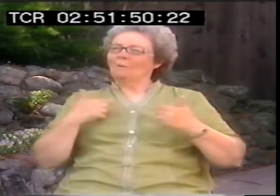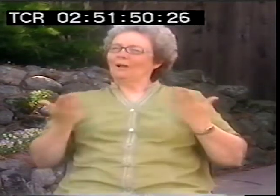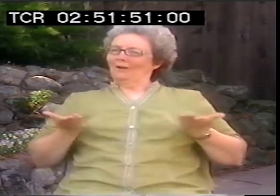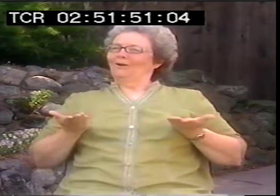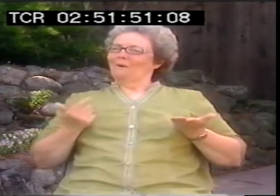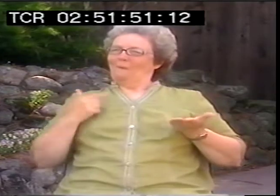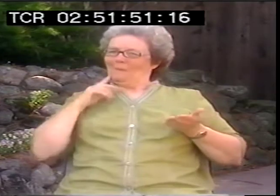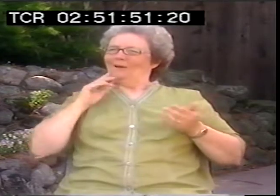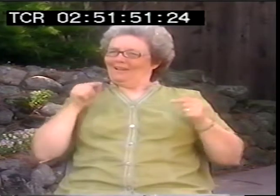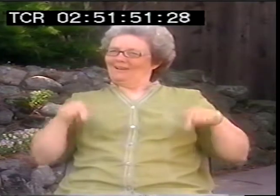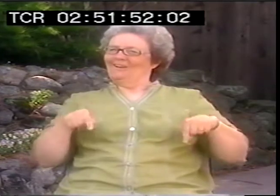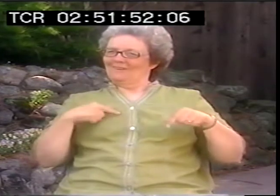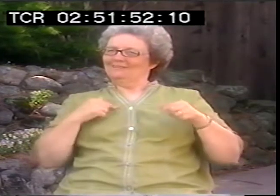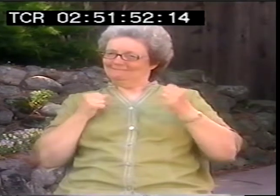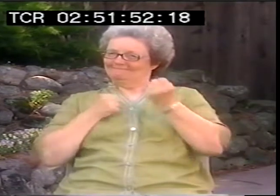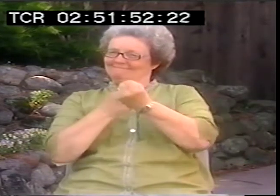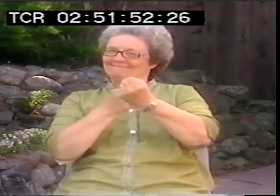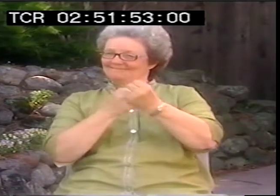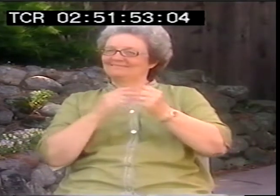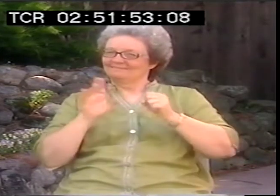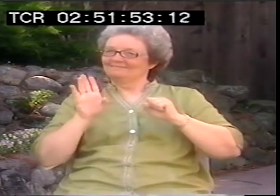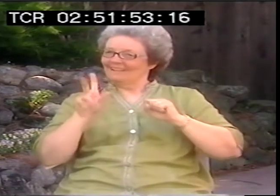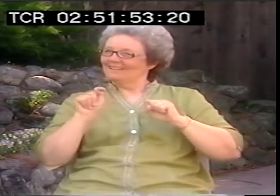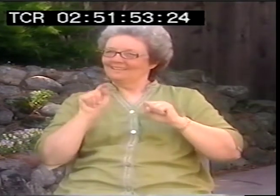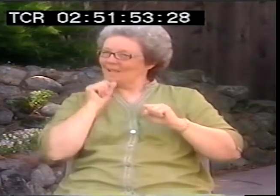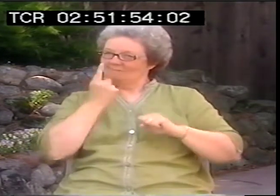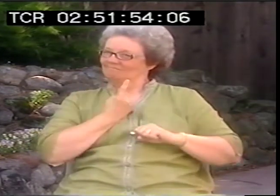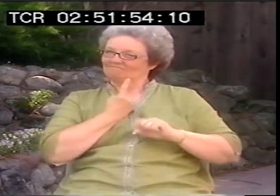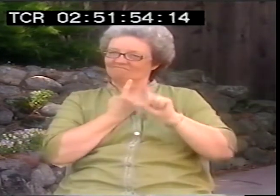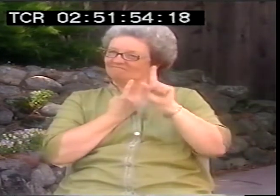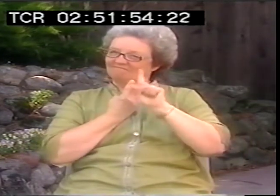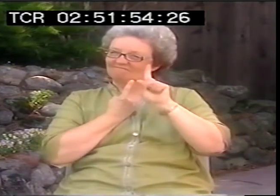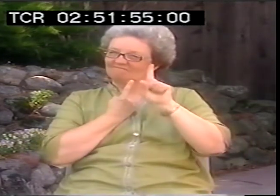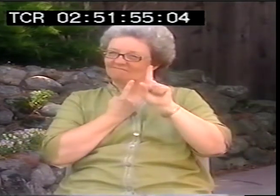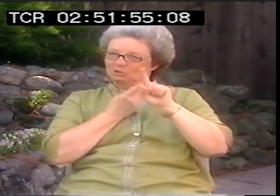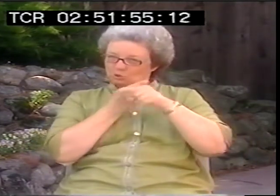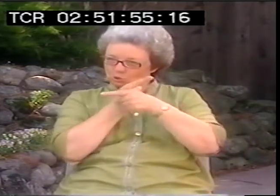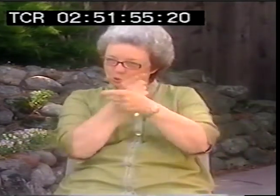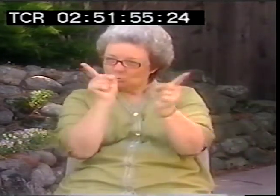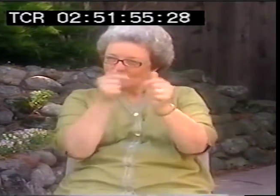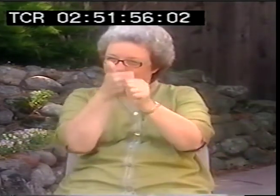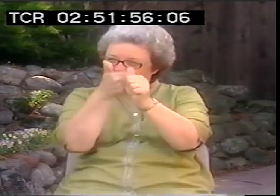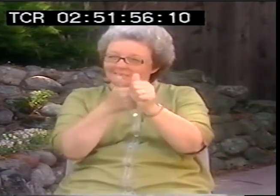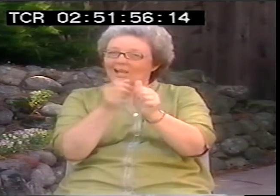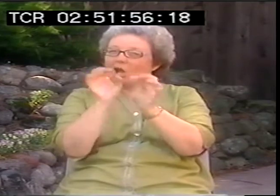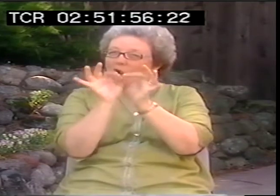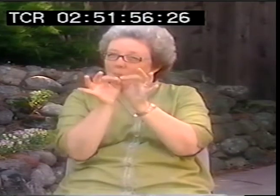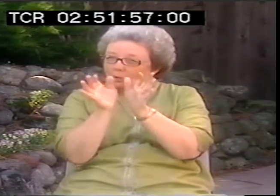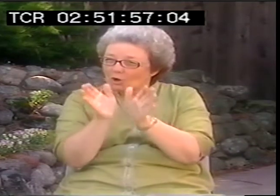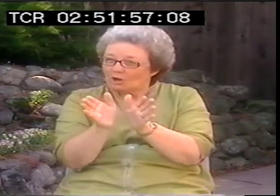you in any way I can, but it’s not just up to me alone.